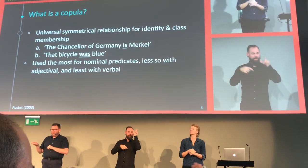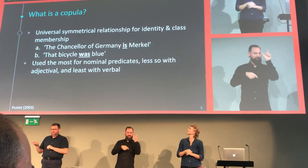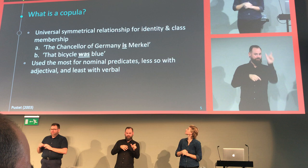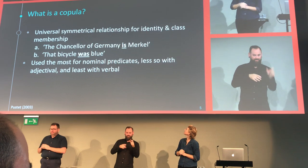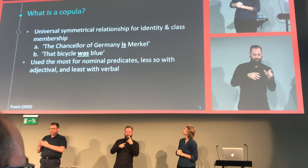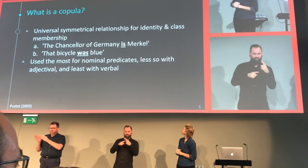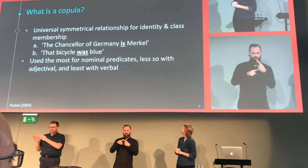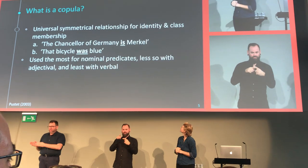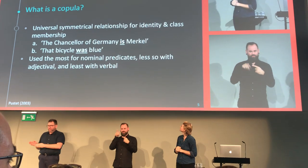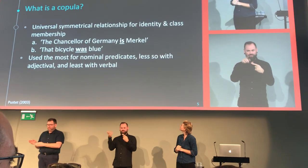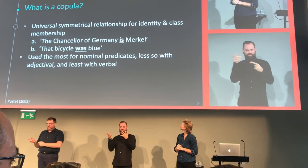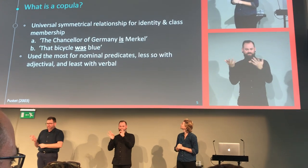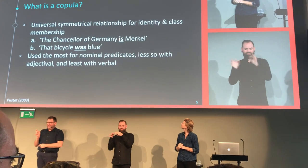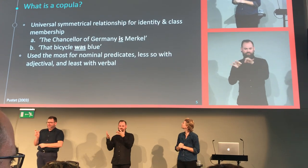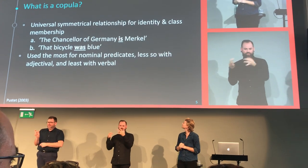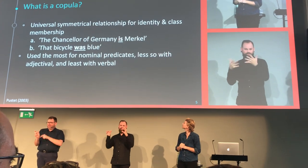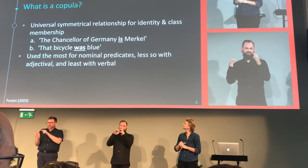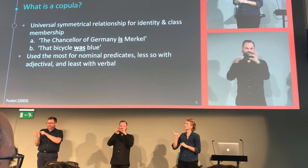the copula to connect the two clauses.